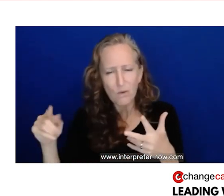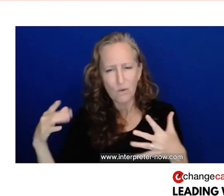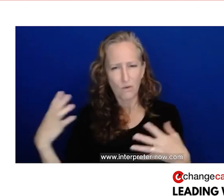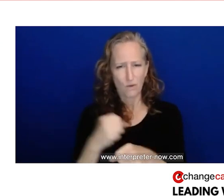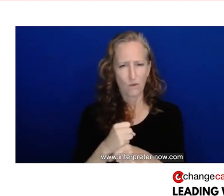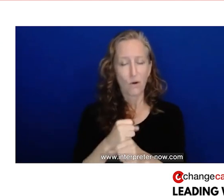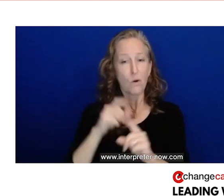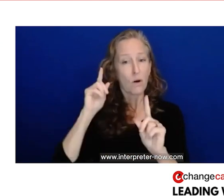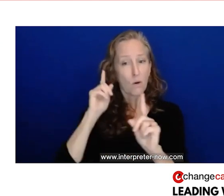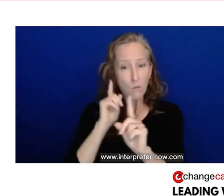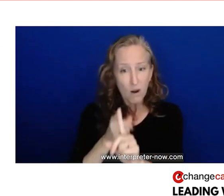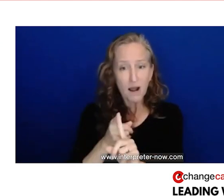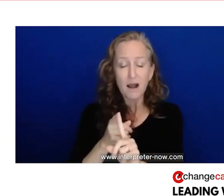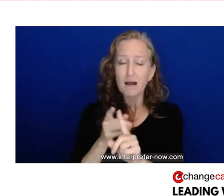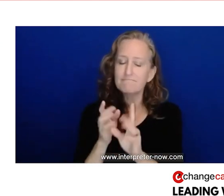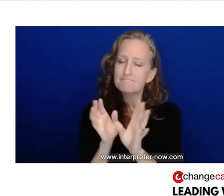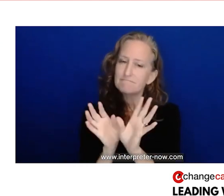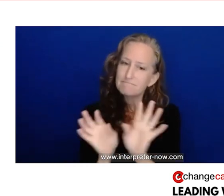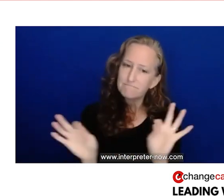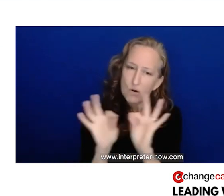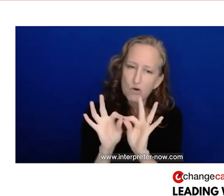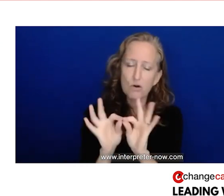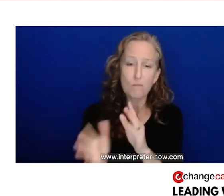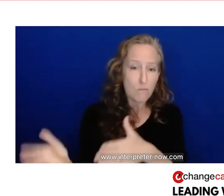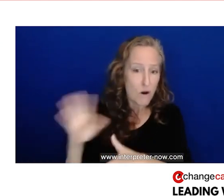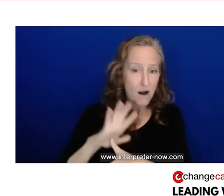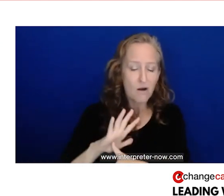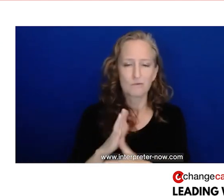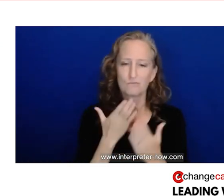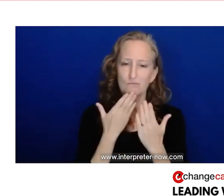One is, gratitude. It's very simple. They've done all kinds of research on people, looking